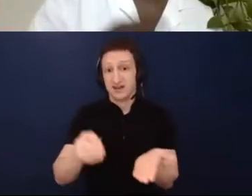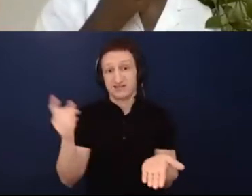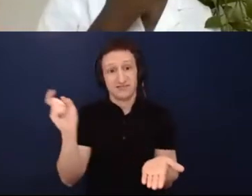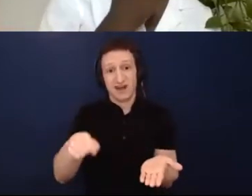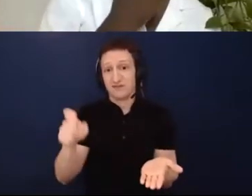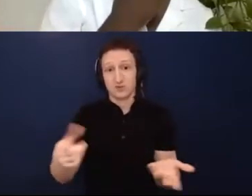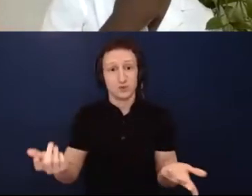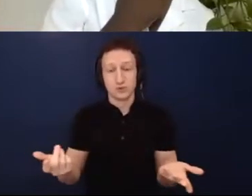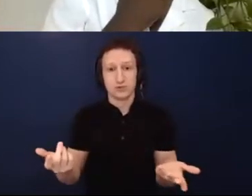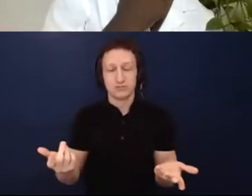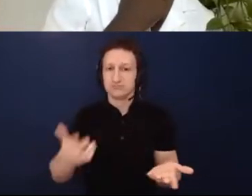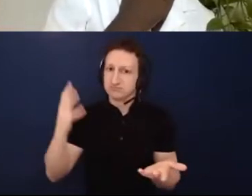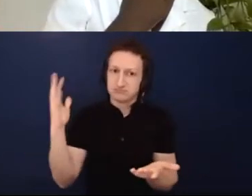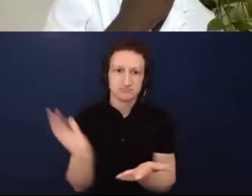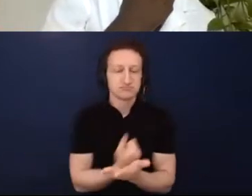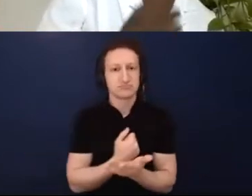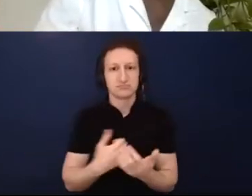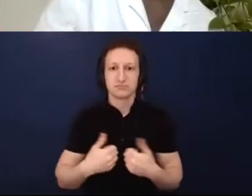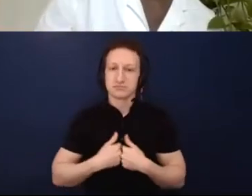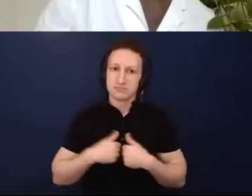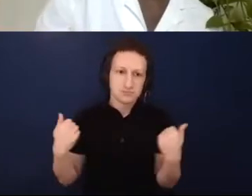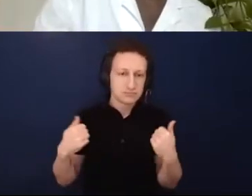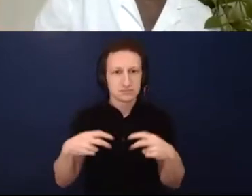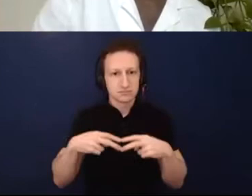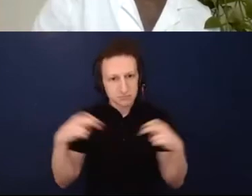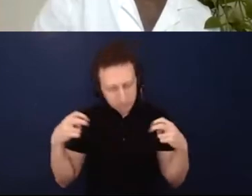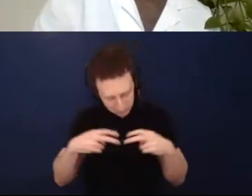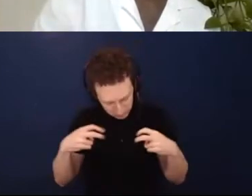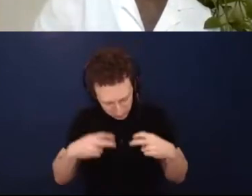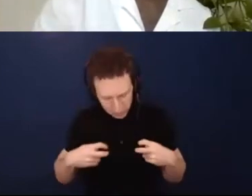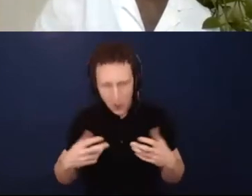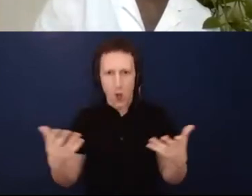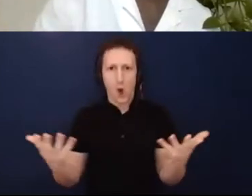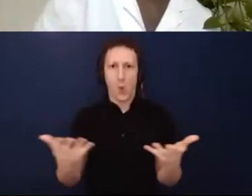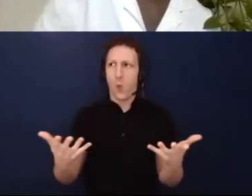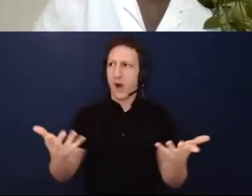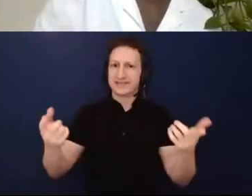look at what the landscape is right now and like what it might be.